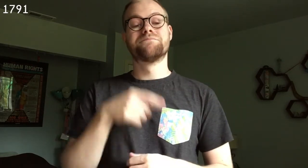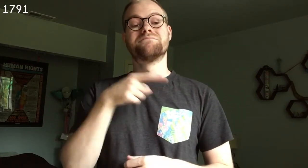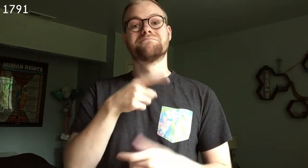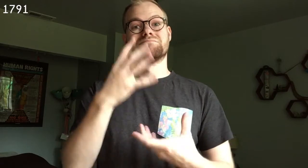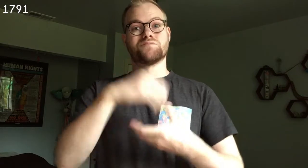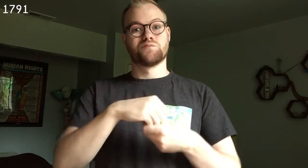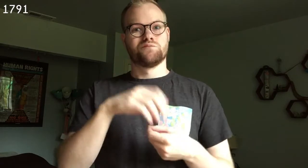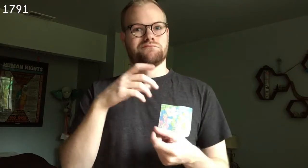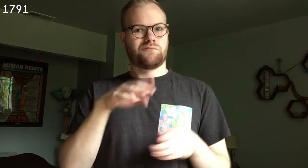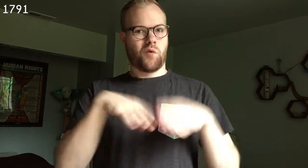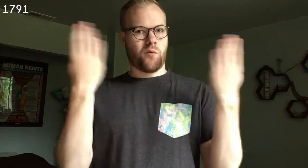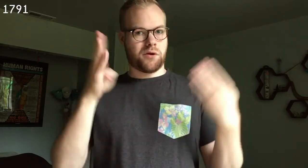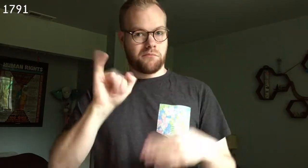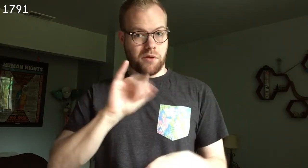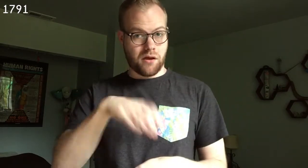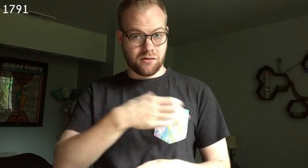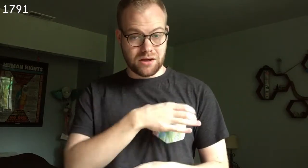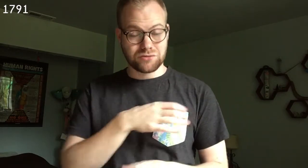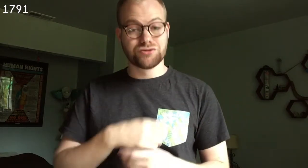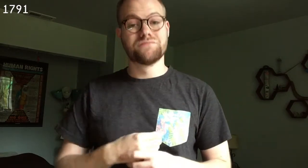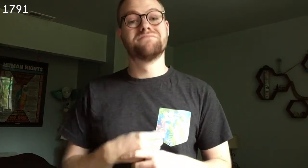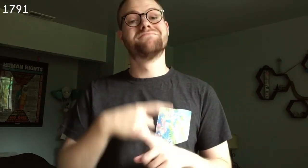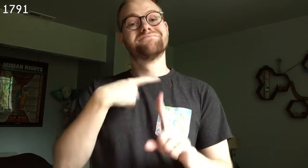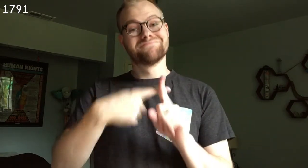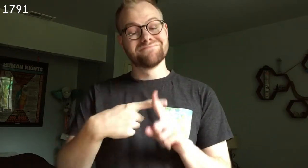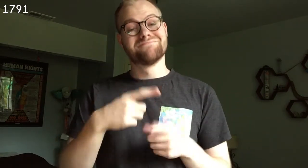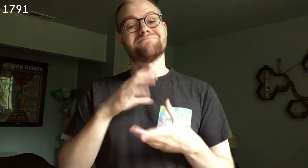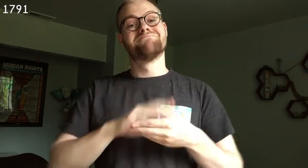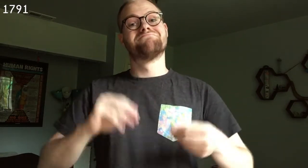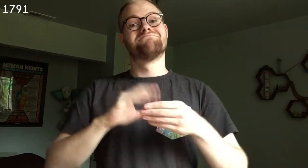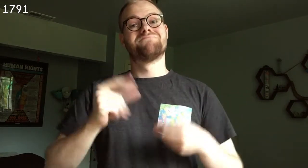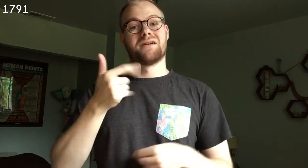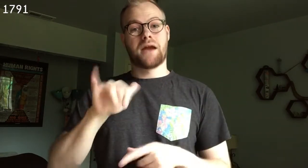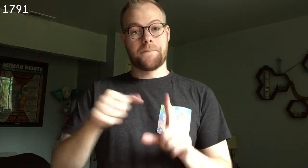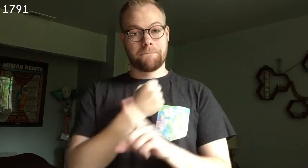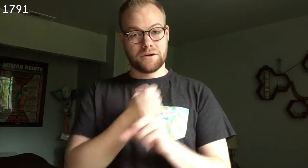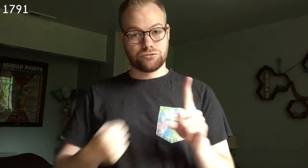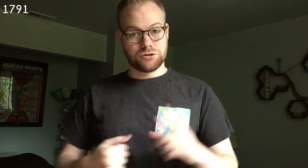It includes an openly bisexual character as well as an account of a gay-bashing.